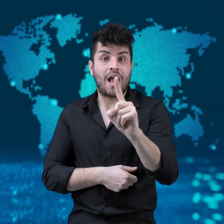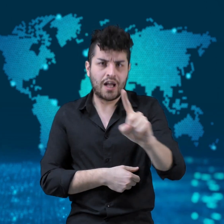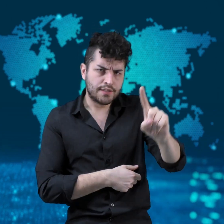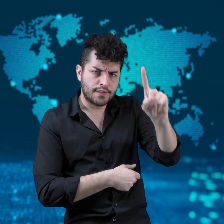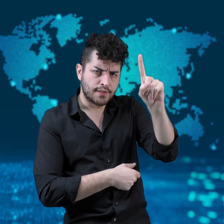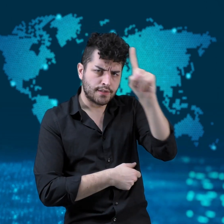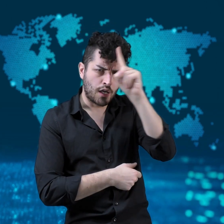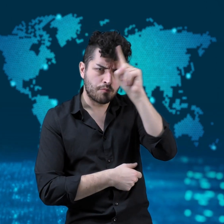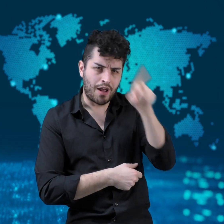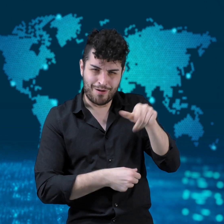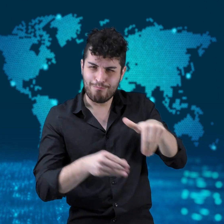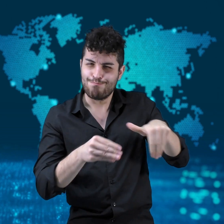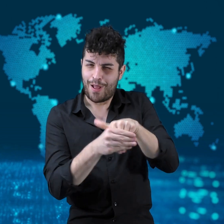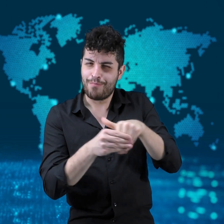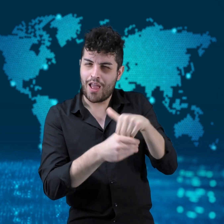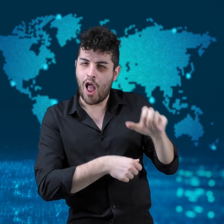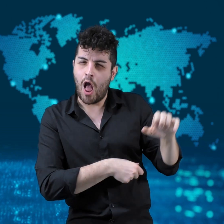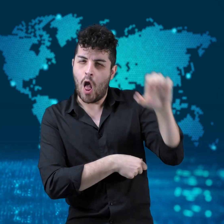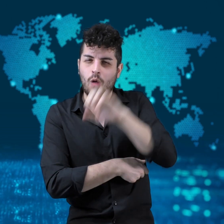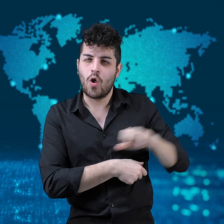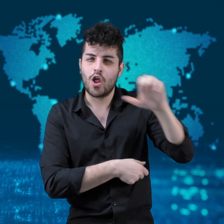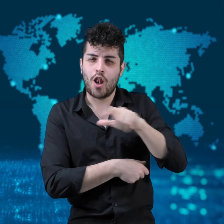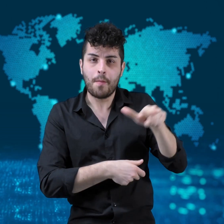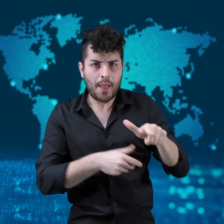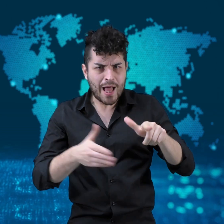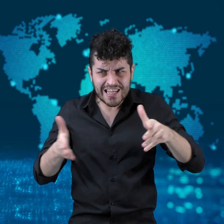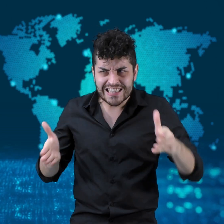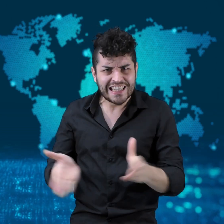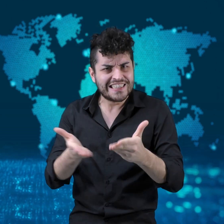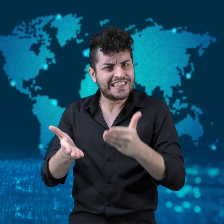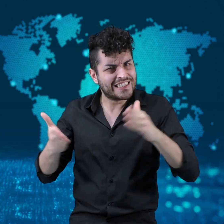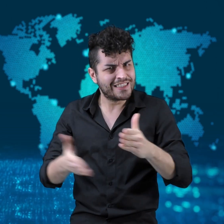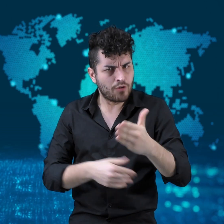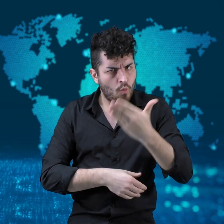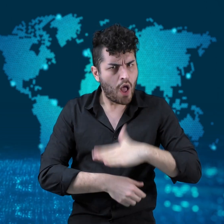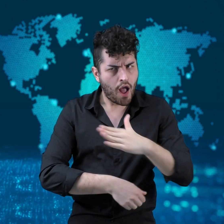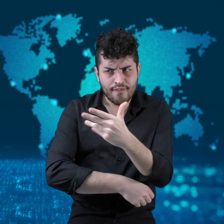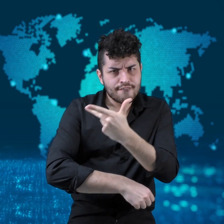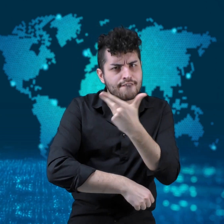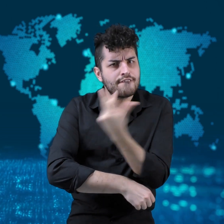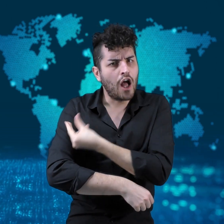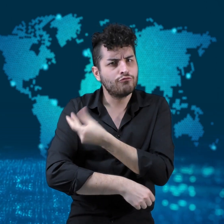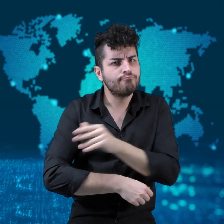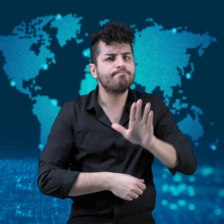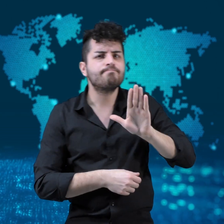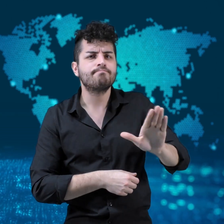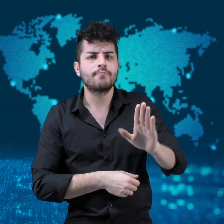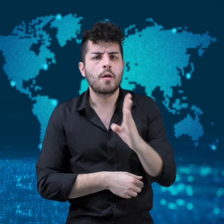The European Union (EU) has not yet approved a vaccine,